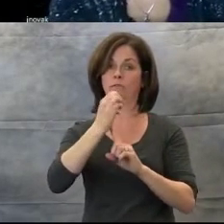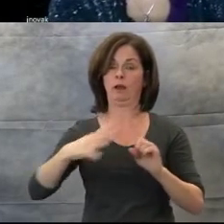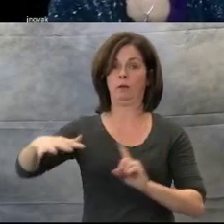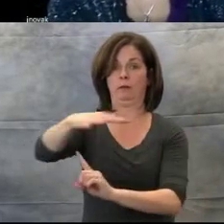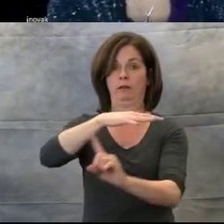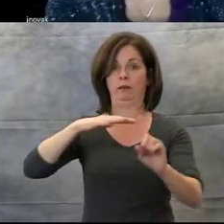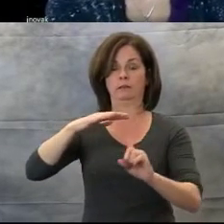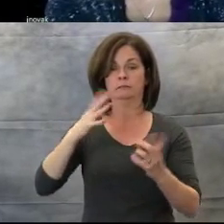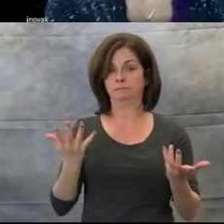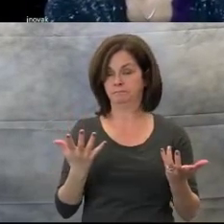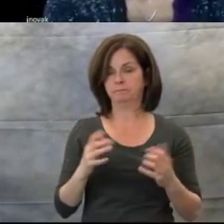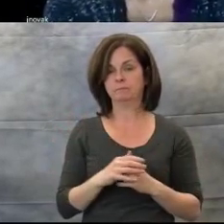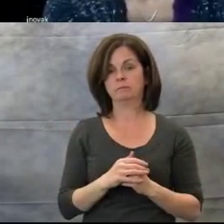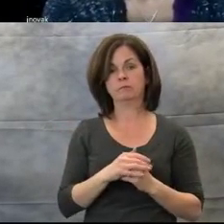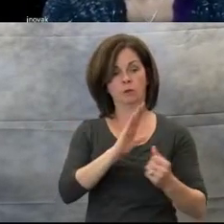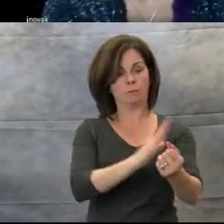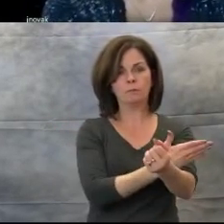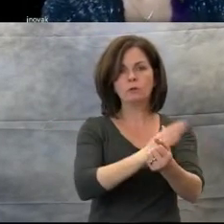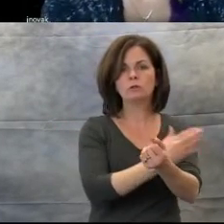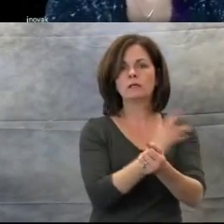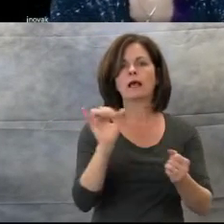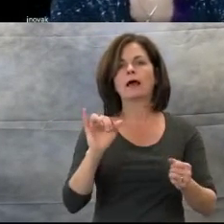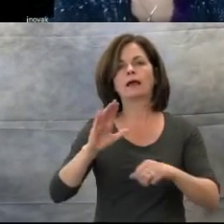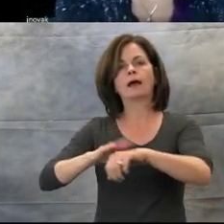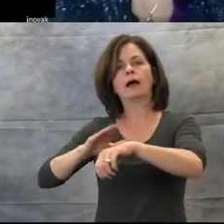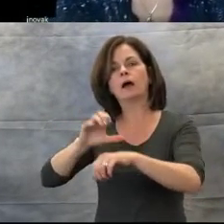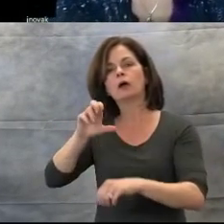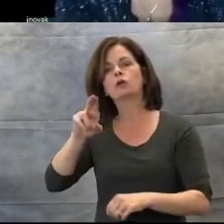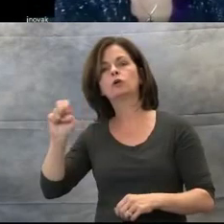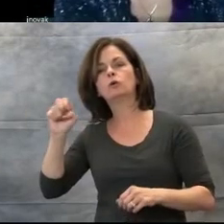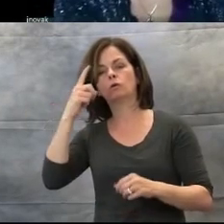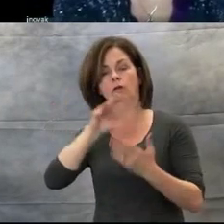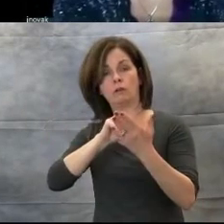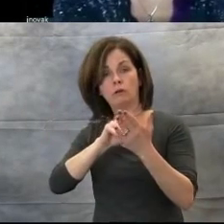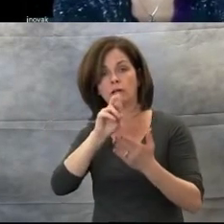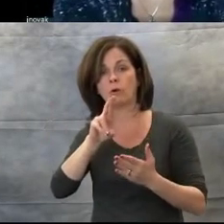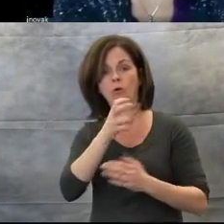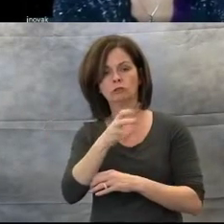for learning or transition, and using music as a memory